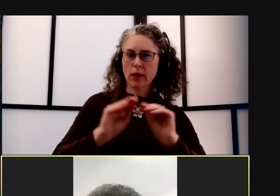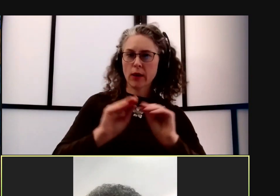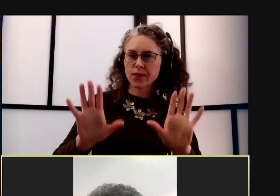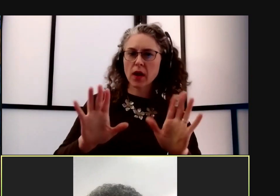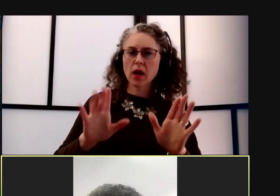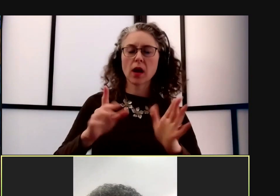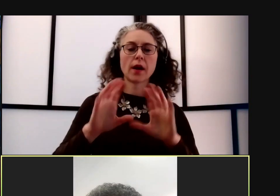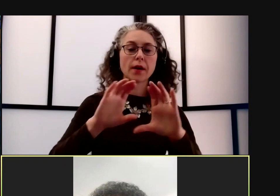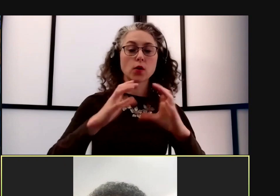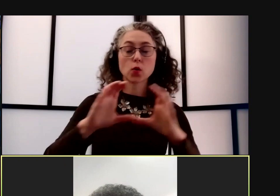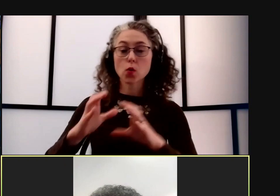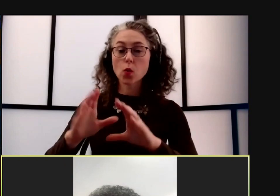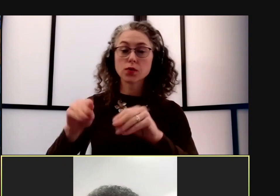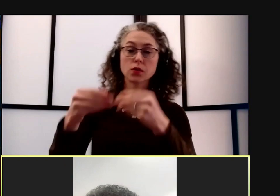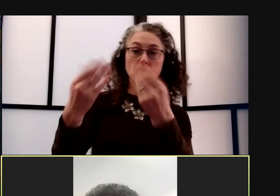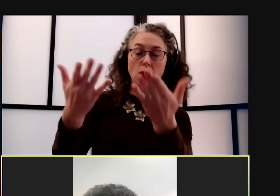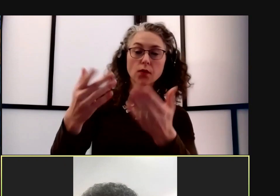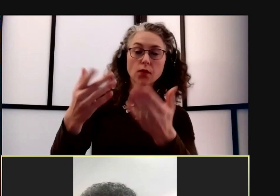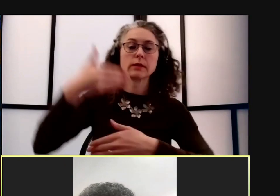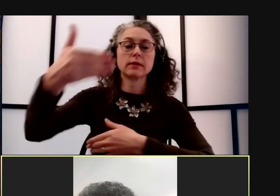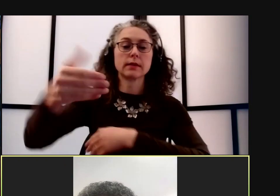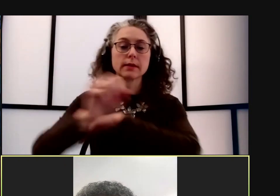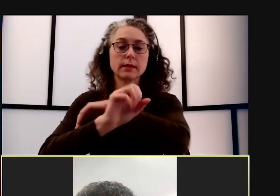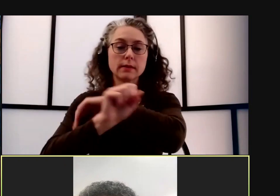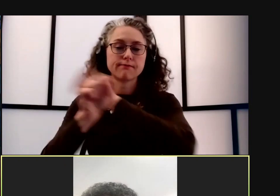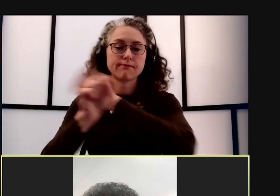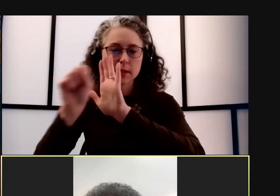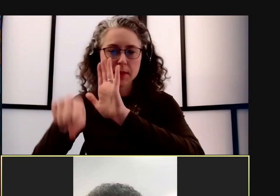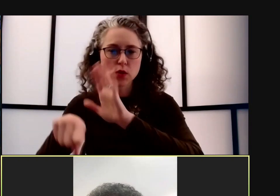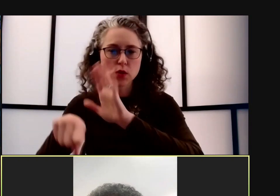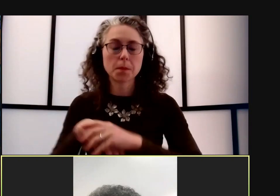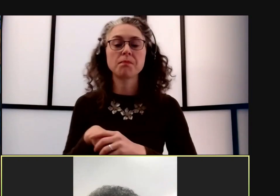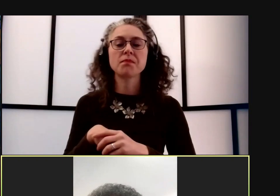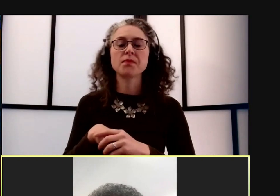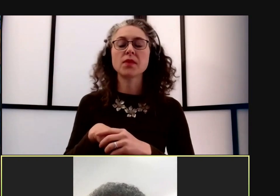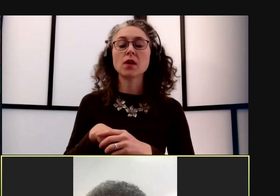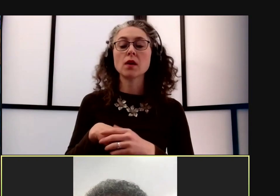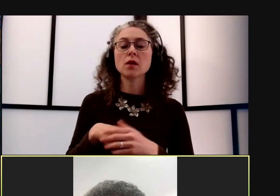will be offered for next semester. It's a few weeks before registration starts